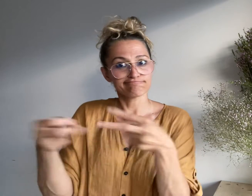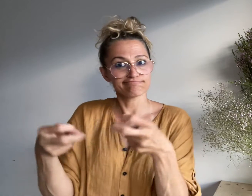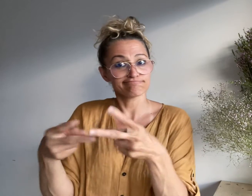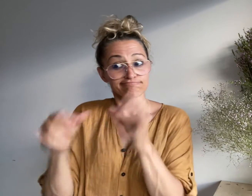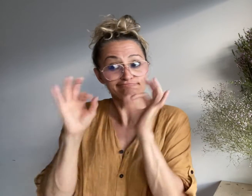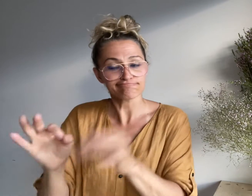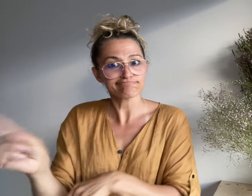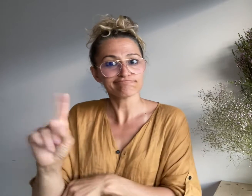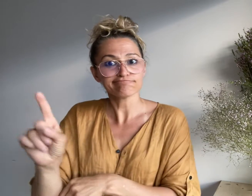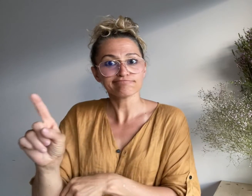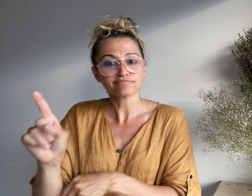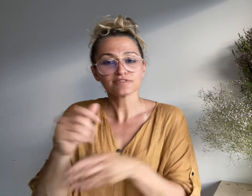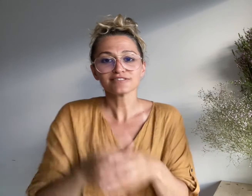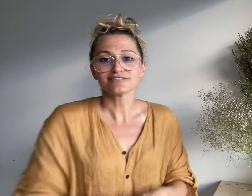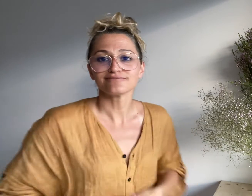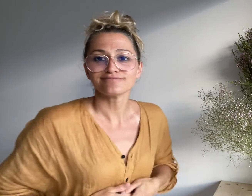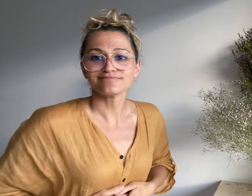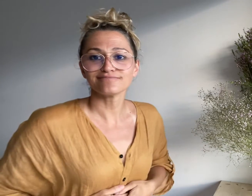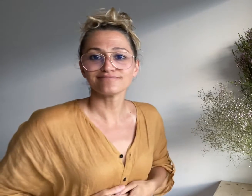about their captioning.